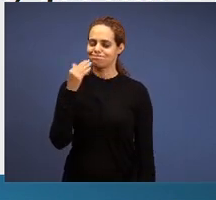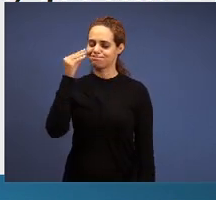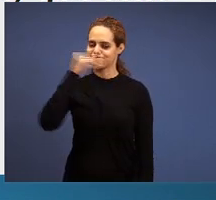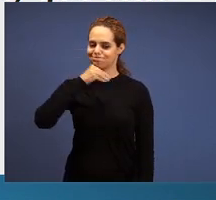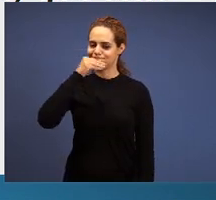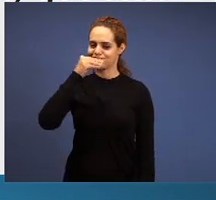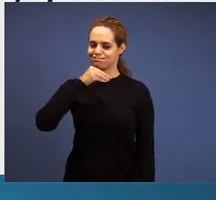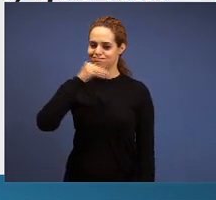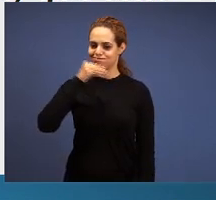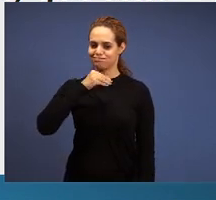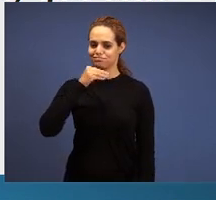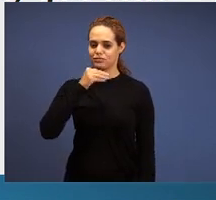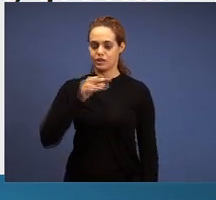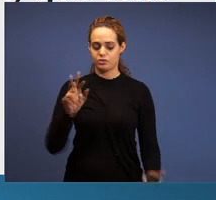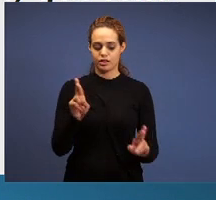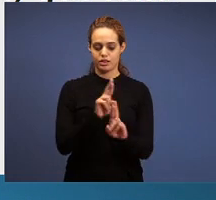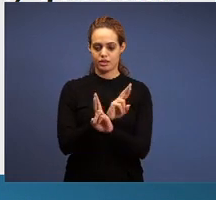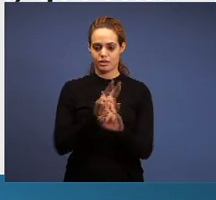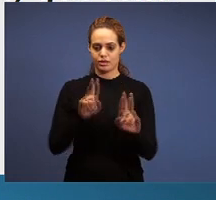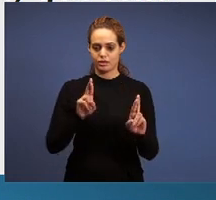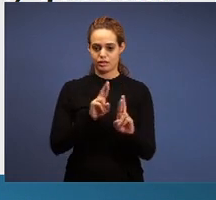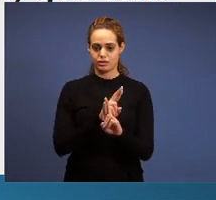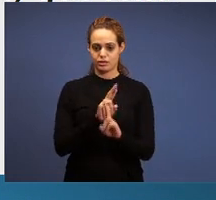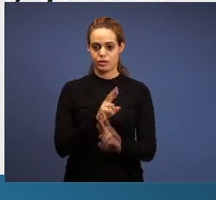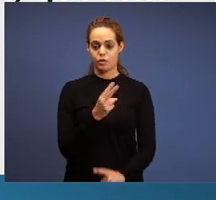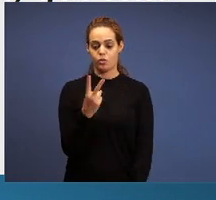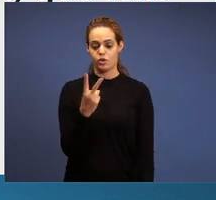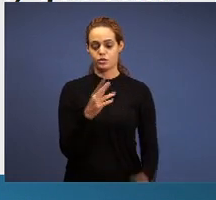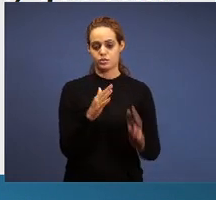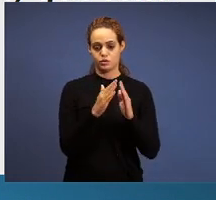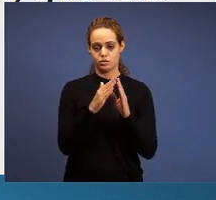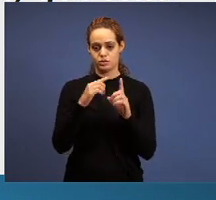two churches: Ephesus and Sardis,